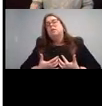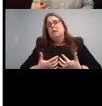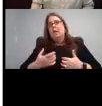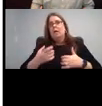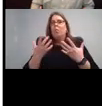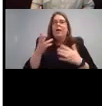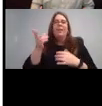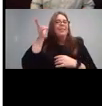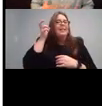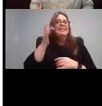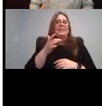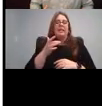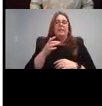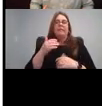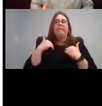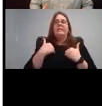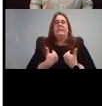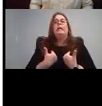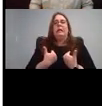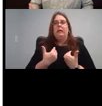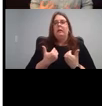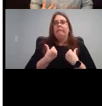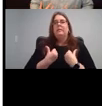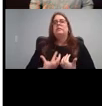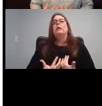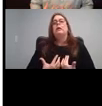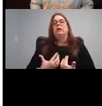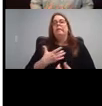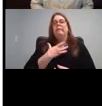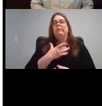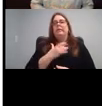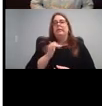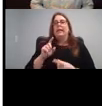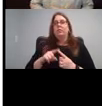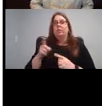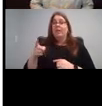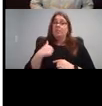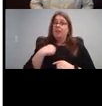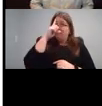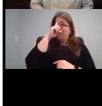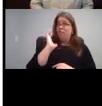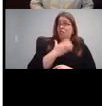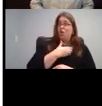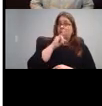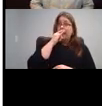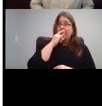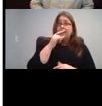like to them, because I think sometimes I get to do use that some amount of listening. They're not able to explain to